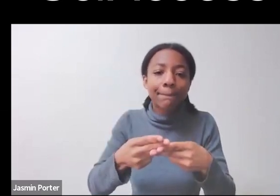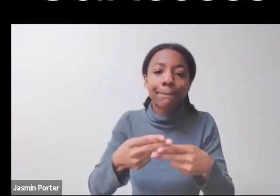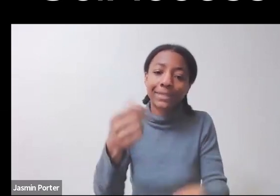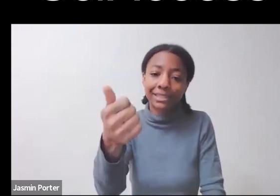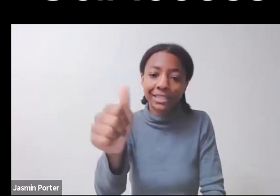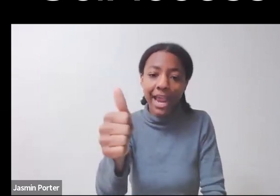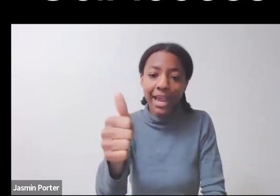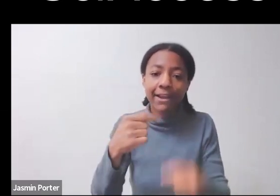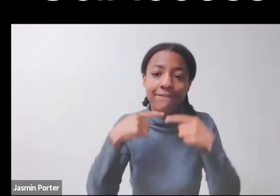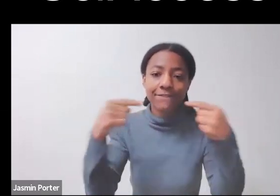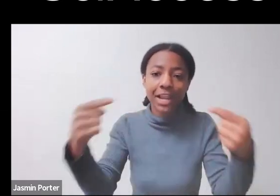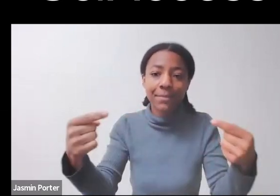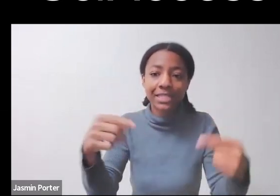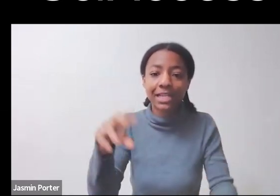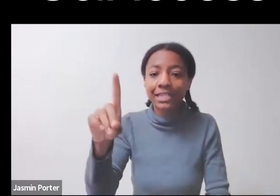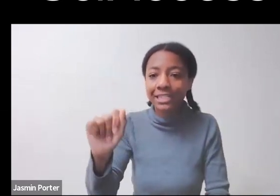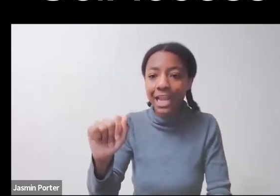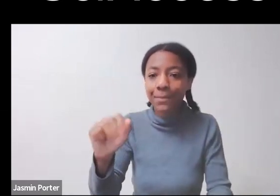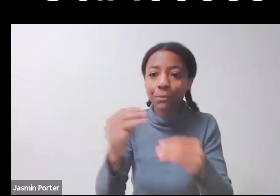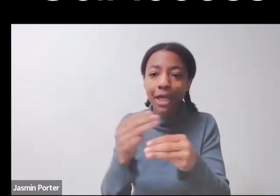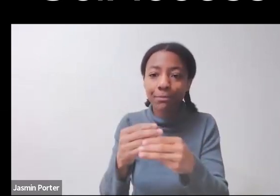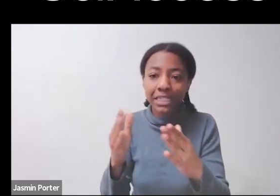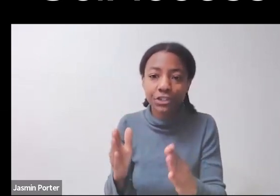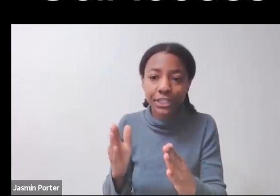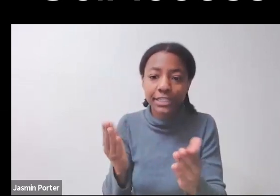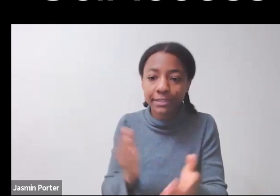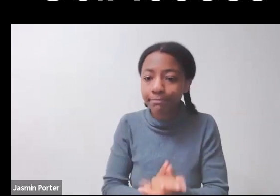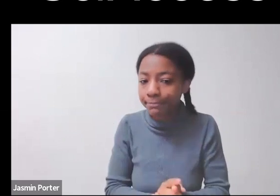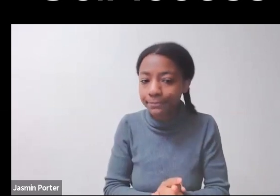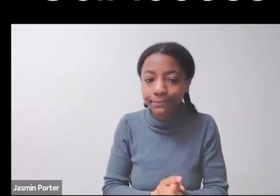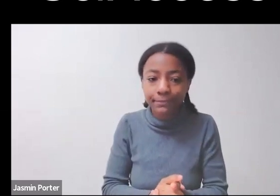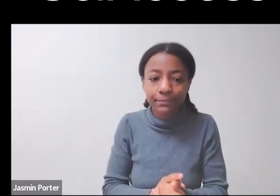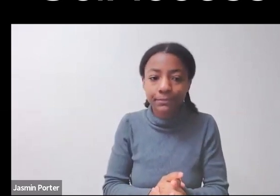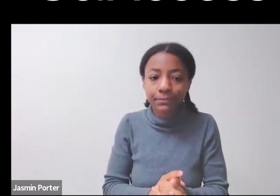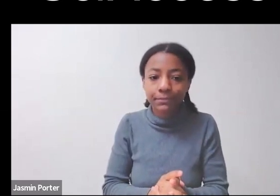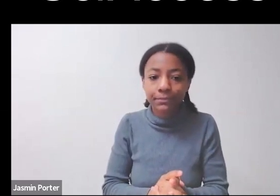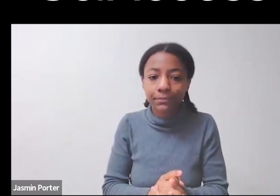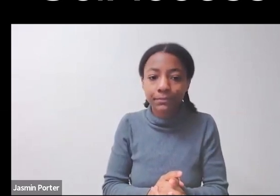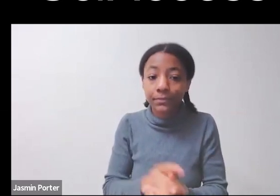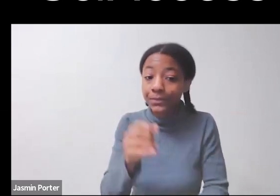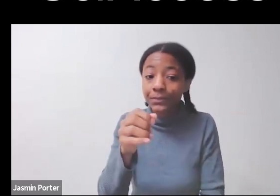How many could you actually come up with off the top of your head